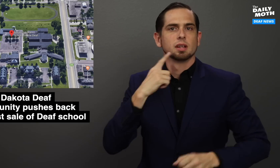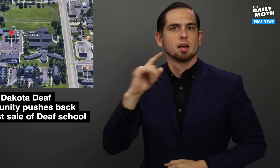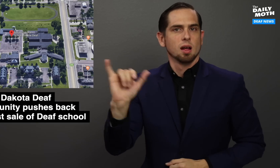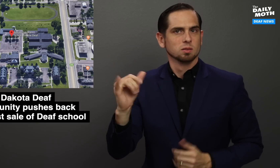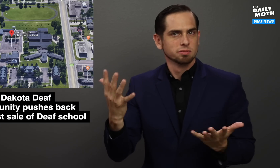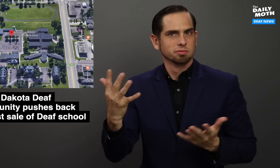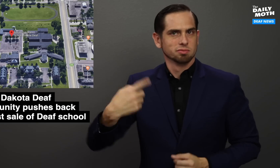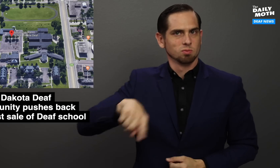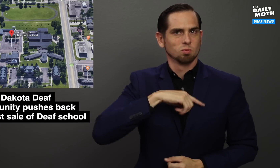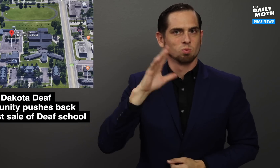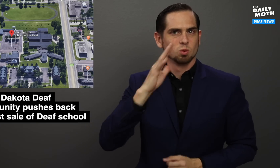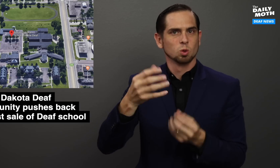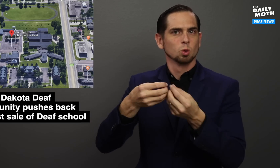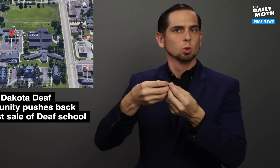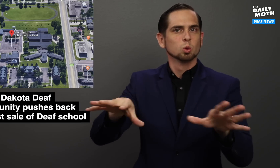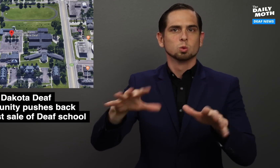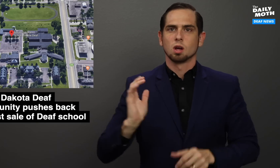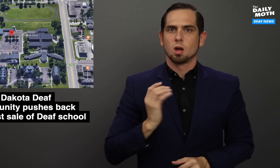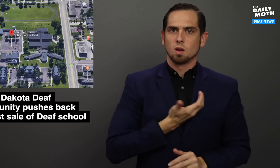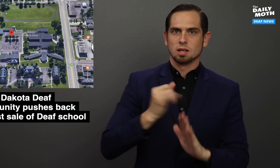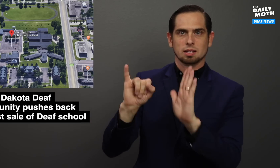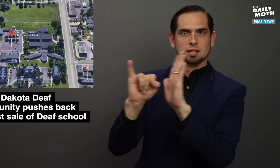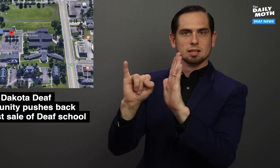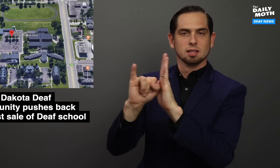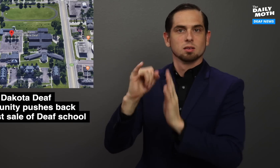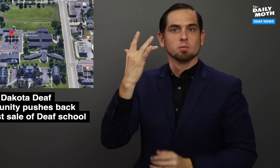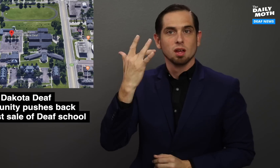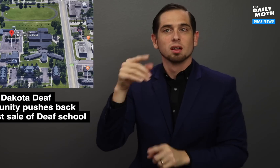He also said we're going to lose our identity because